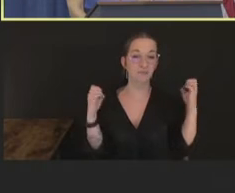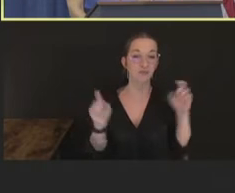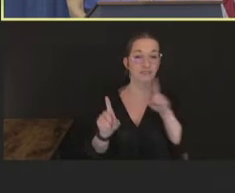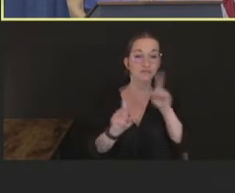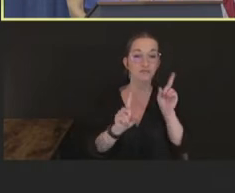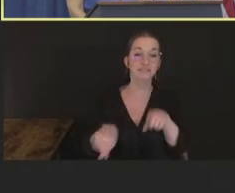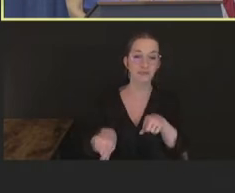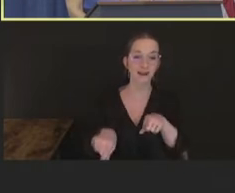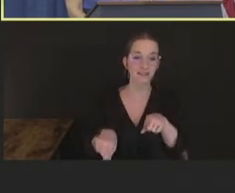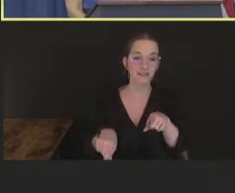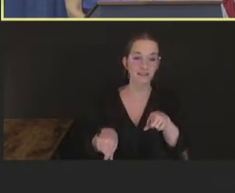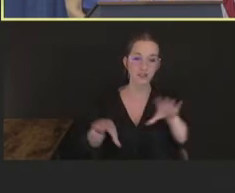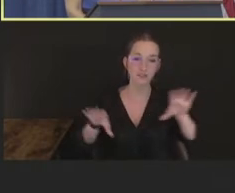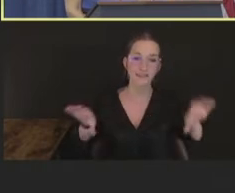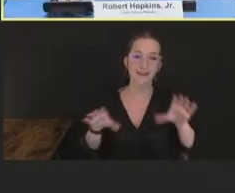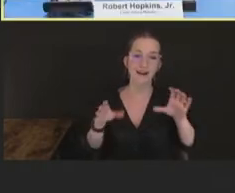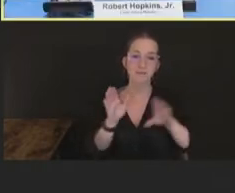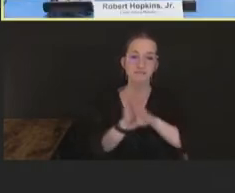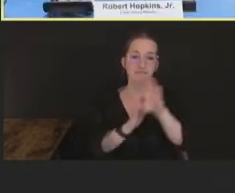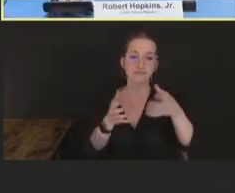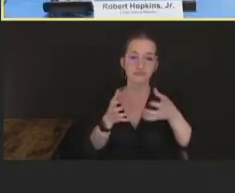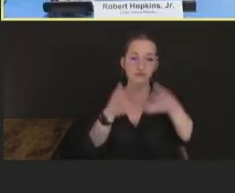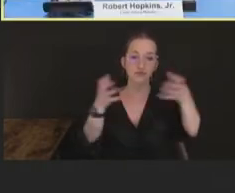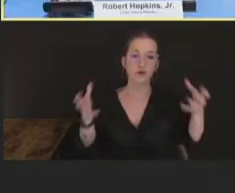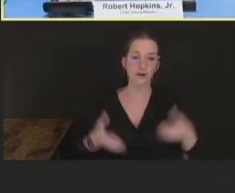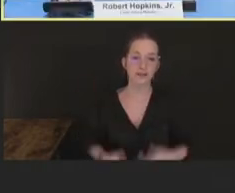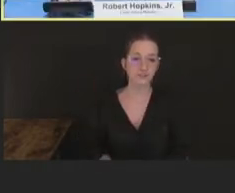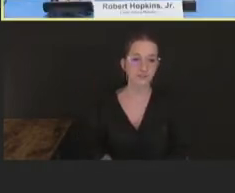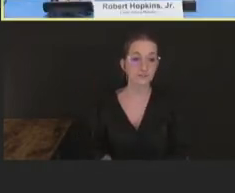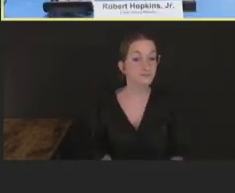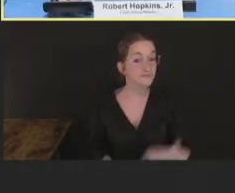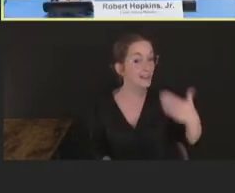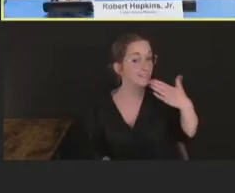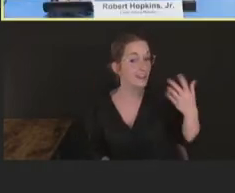Robert Hopkins: Thank you, Dr. Carter. Our next presenter will